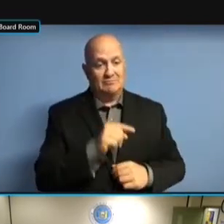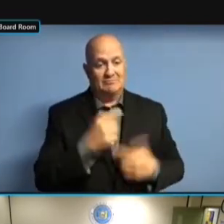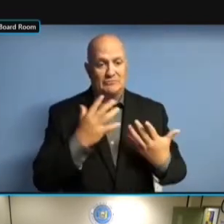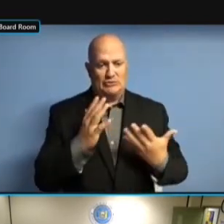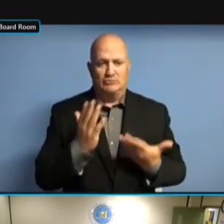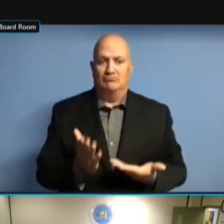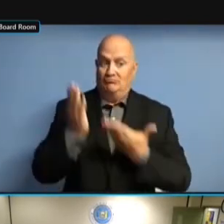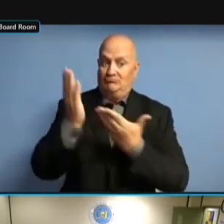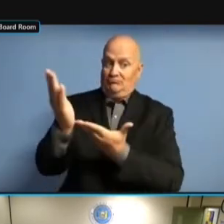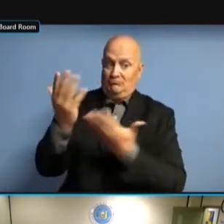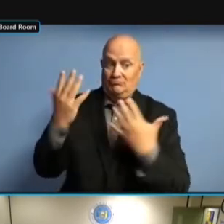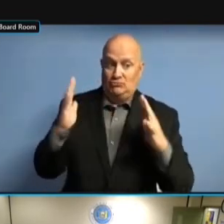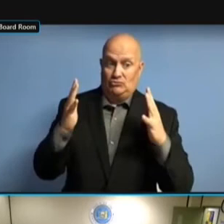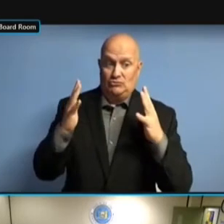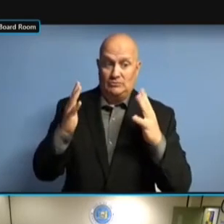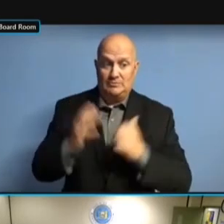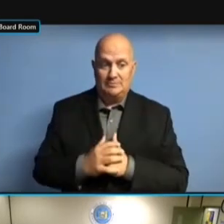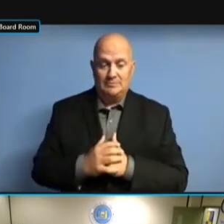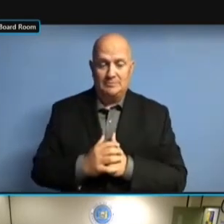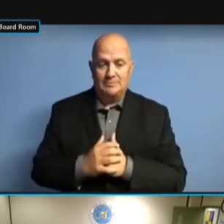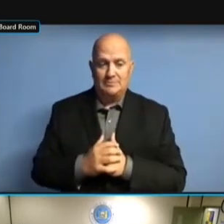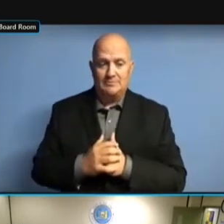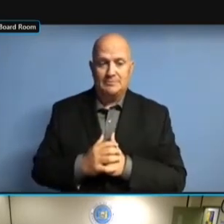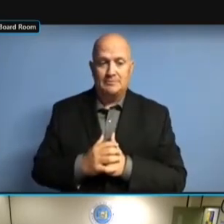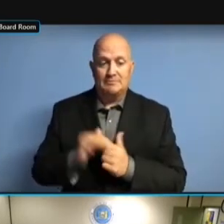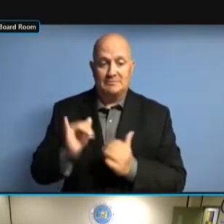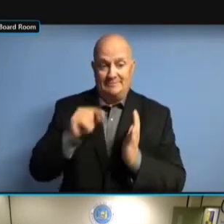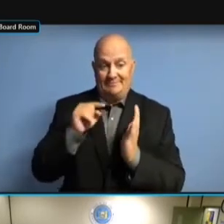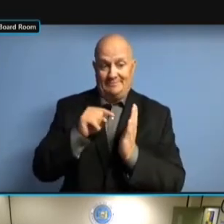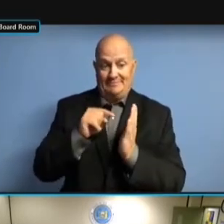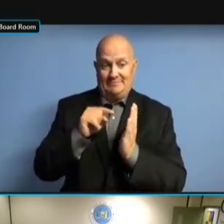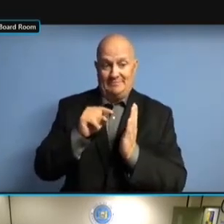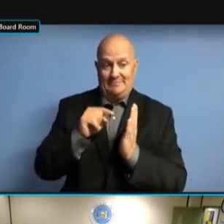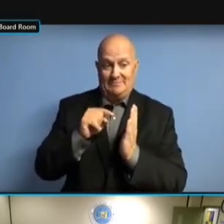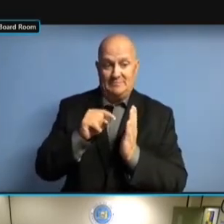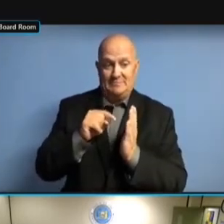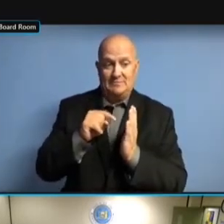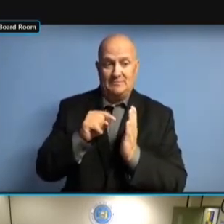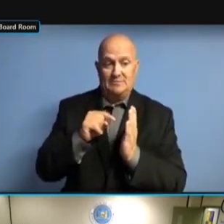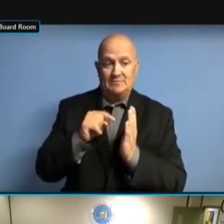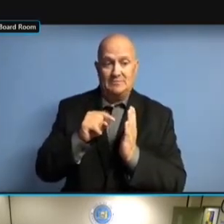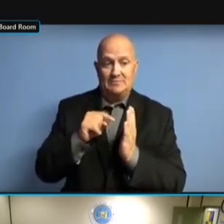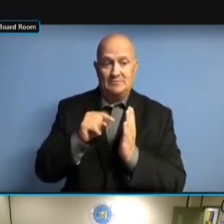YOU. THE PARTY THRESHOLD YOU. THE PARTY THRESHOLD CASES, YOU. THE PARTY THRESHOLD CASES, THE THE PARTY THRESHOLD CASES, THE THE PARTY THRESHOLD CASES, THE ACCESSIBLE THE PARTY THRESHOLD CASES, THE ACCESSIBLE ABSENTEE THE PARTY THRESHOLD CASES, THE ACCESSIBLE ABSENTEE CASES, THE PARTY THRESHOLD CASES, THE ACCESSIBLE ABSENTEE CASES, AND ACCESSIBLE ABSENTEE CASES, AND ACCESSIBLE ABSENTEE CASES, AND THE ACCESSIBLE ABSENTEE CASES, AND THE WESTERN ACCESSIBLE ABSENTEE CASES, AND THE WESTERN NEW